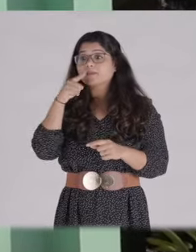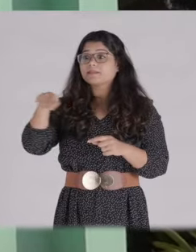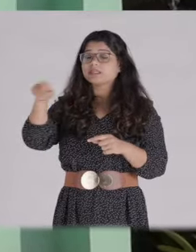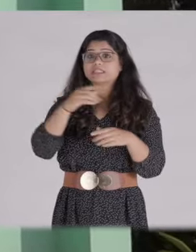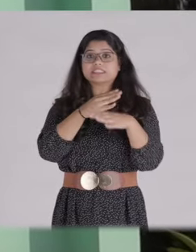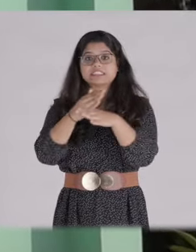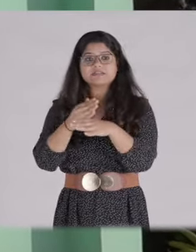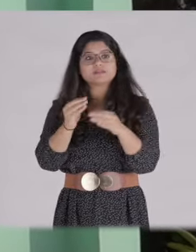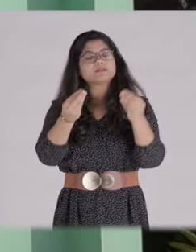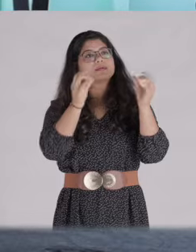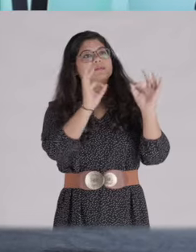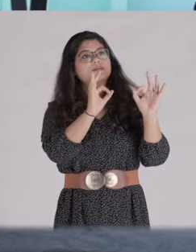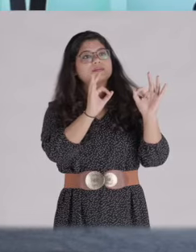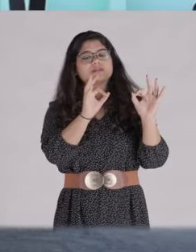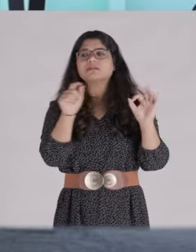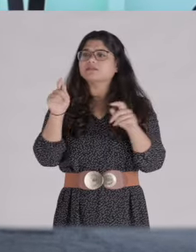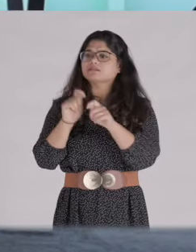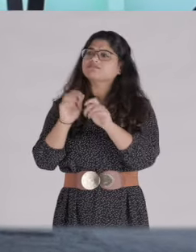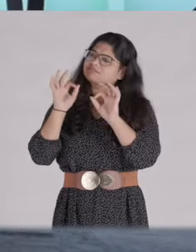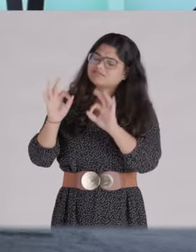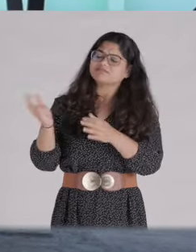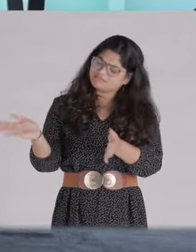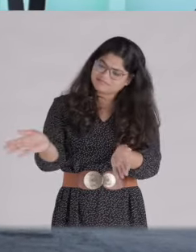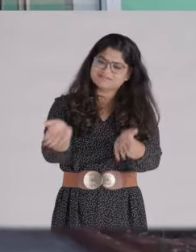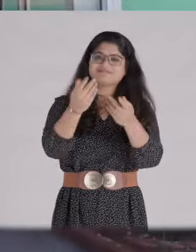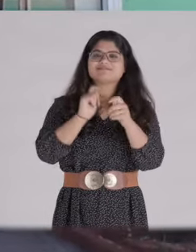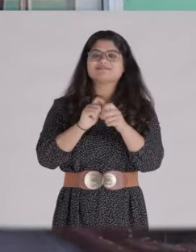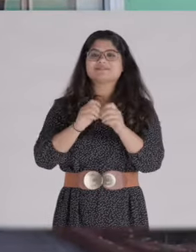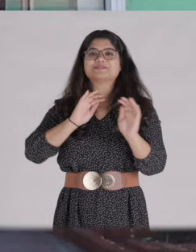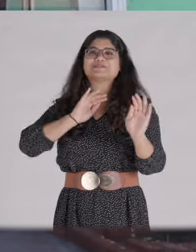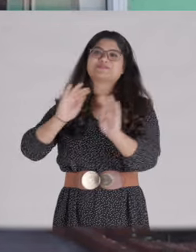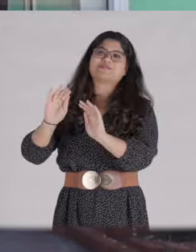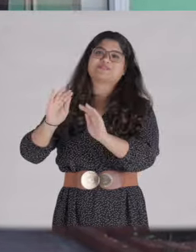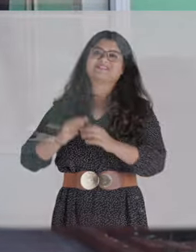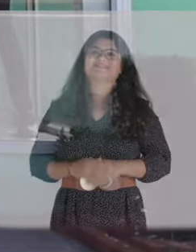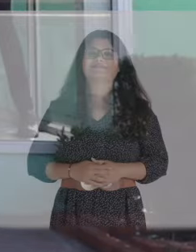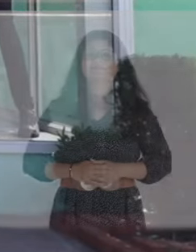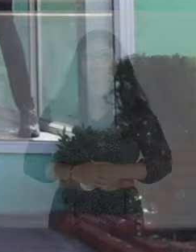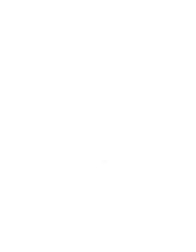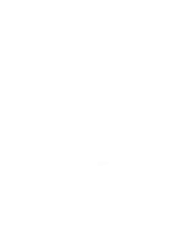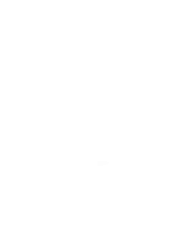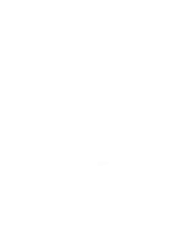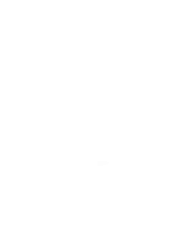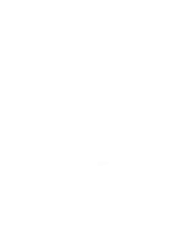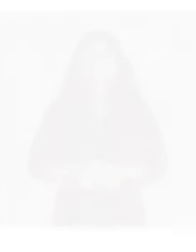I felt that she was making a good decision to continue to work here. That is why I support her choice.